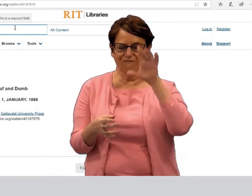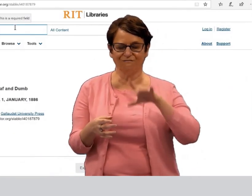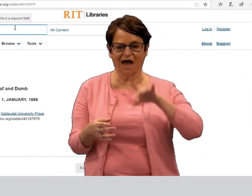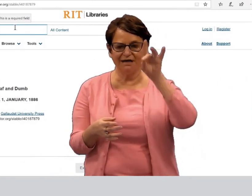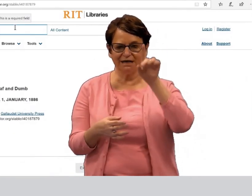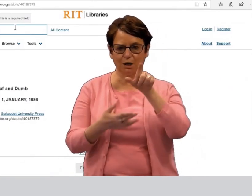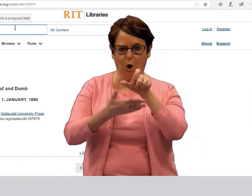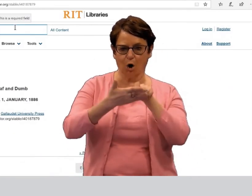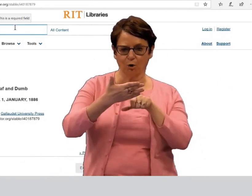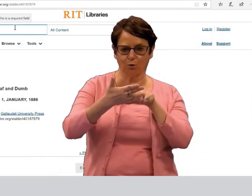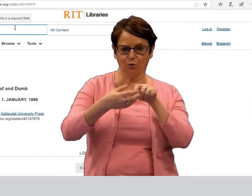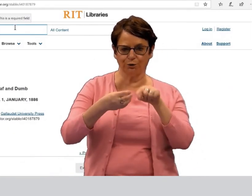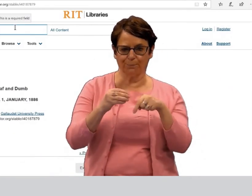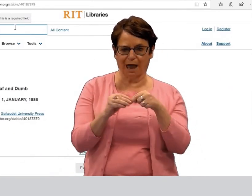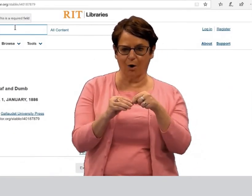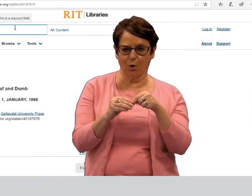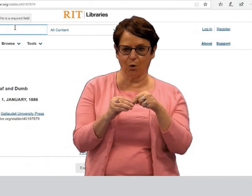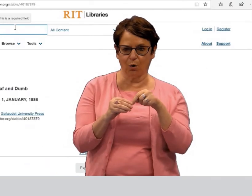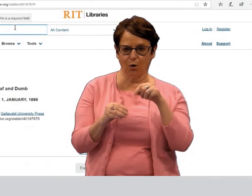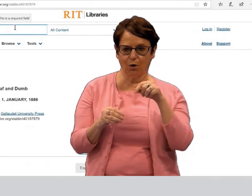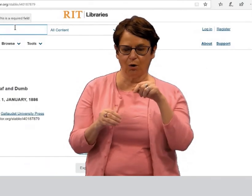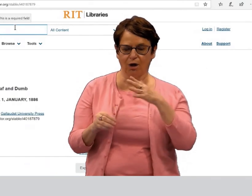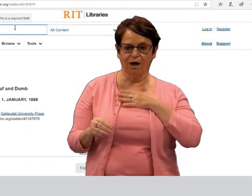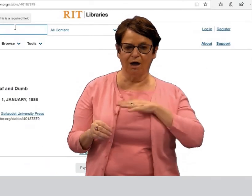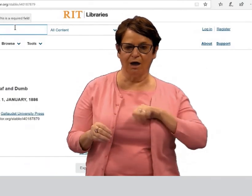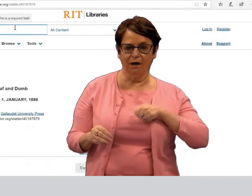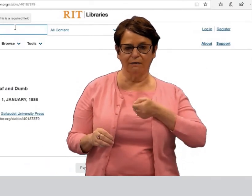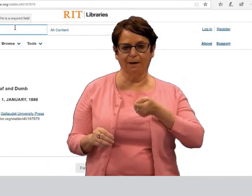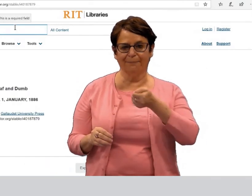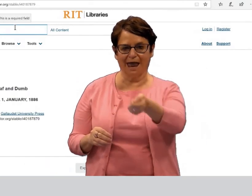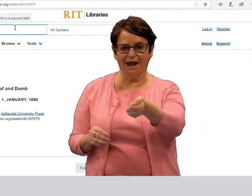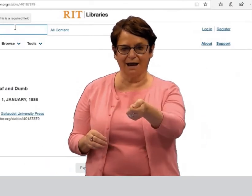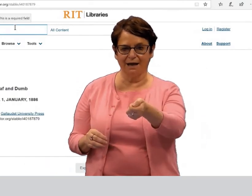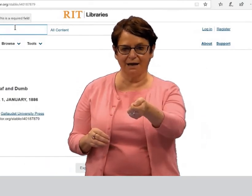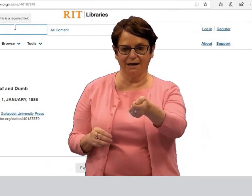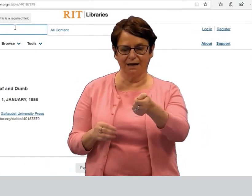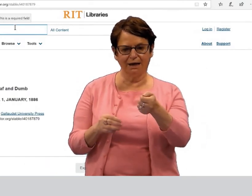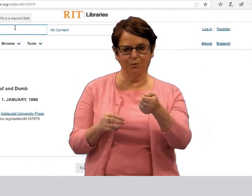I'm interested in finding articles about l'Épée.